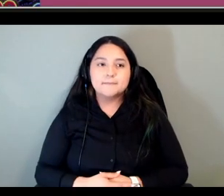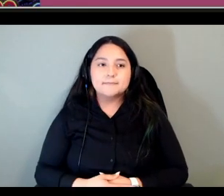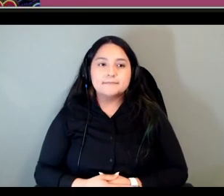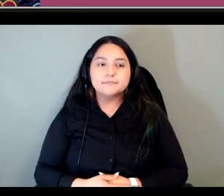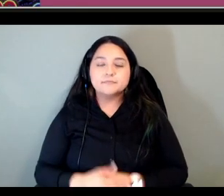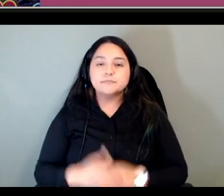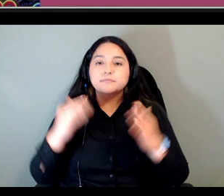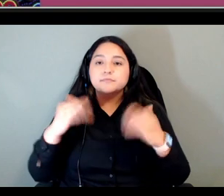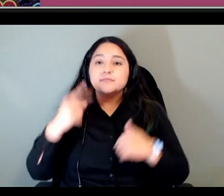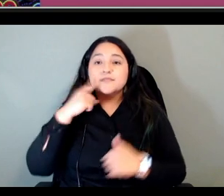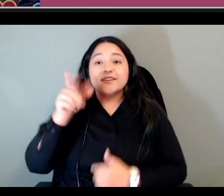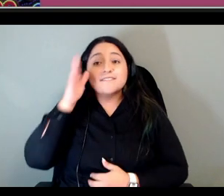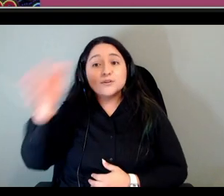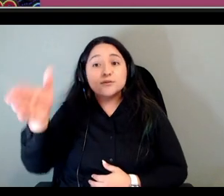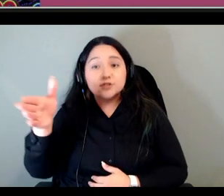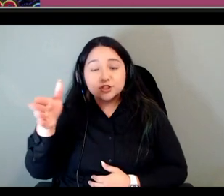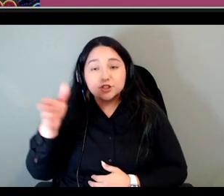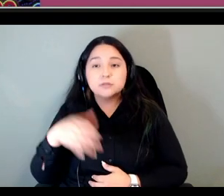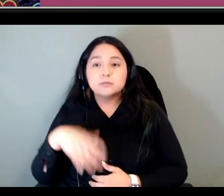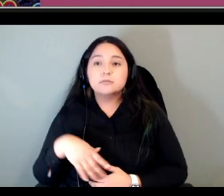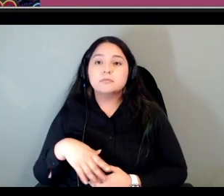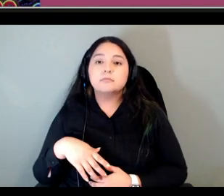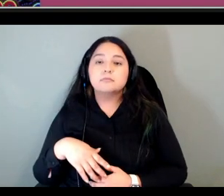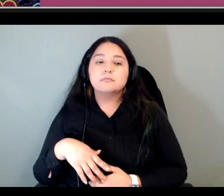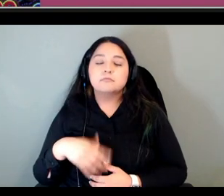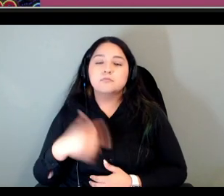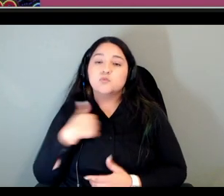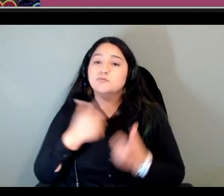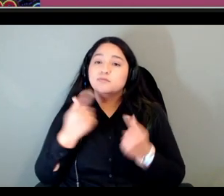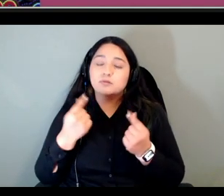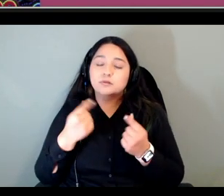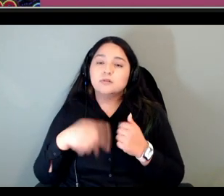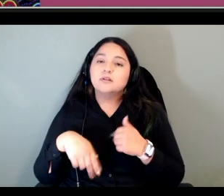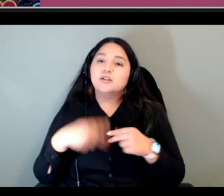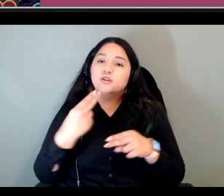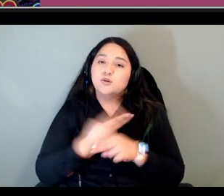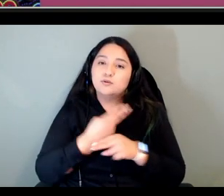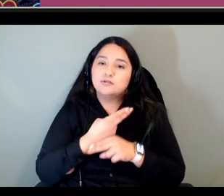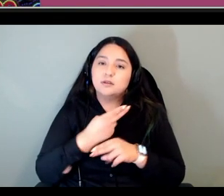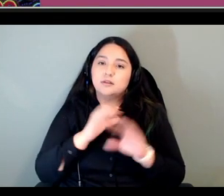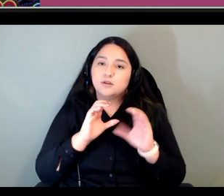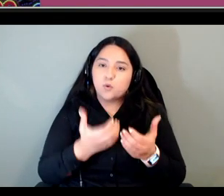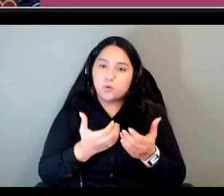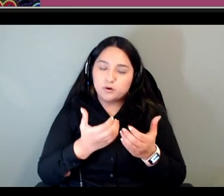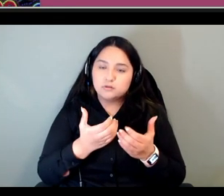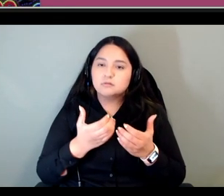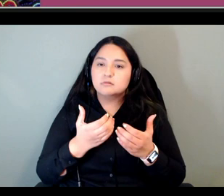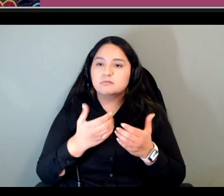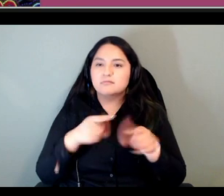directions we have is uh using the course of part of synchronous online community classes